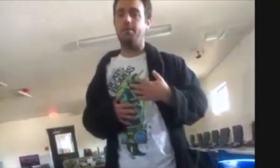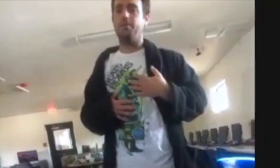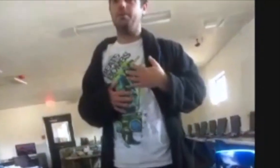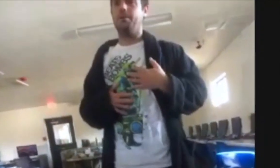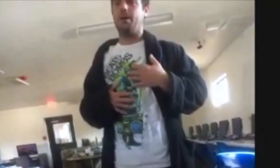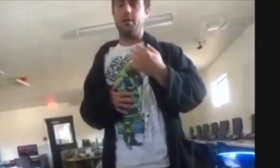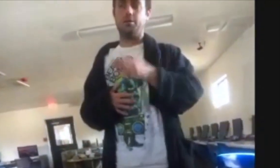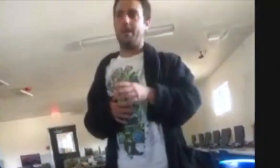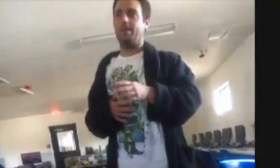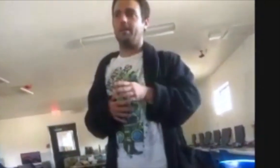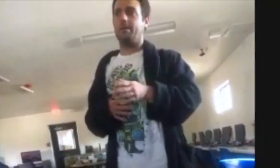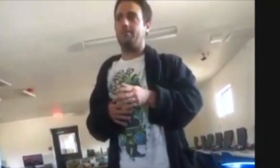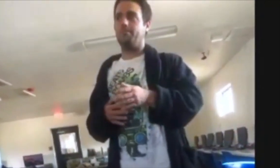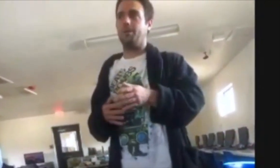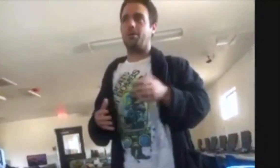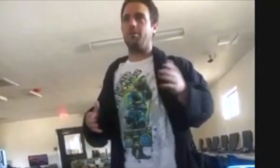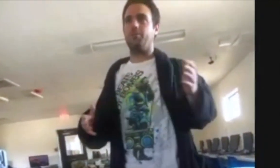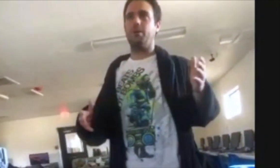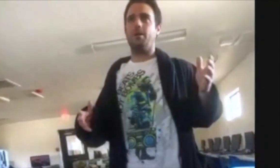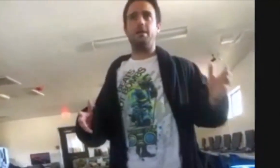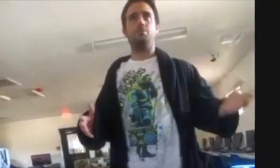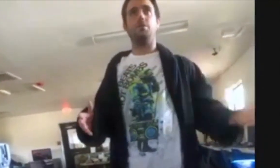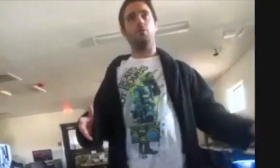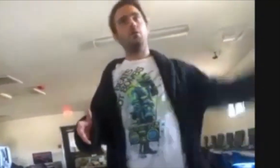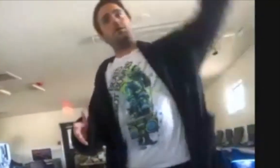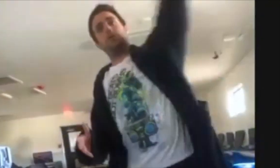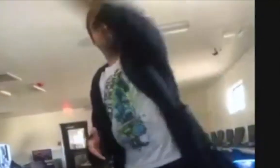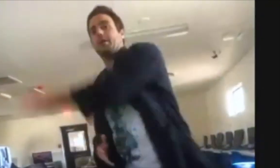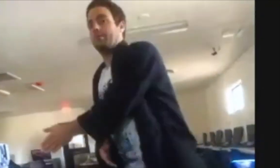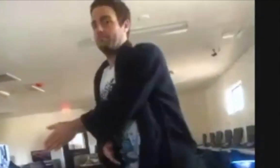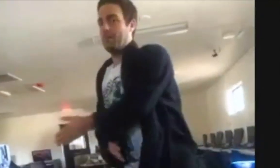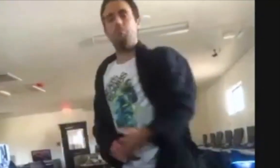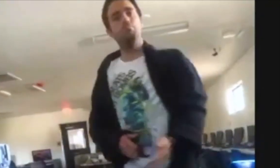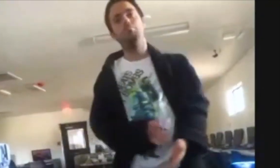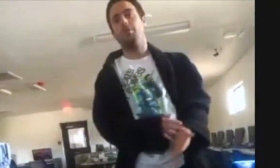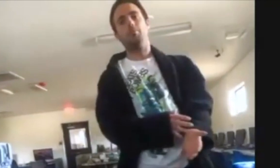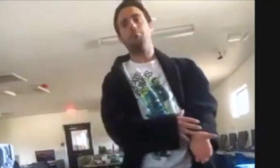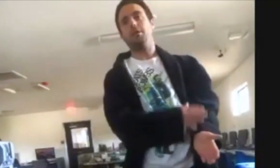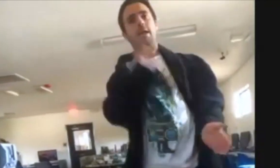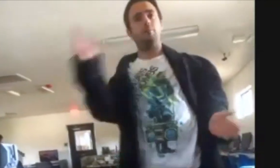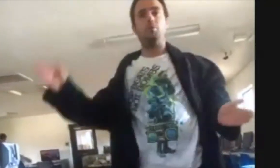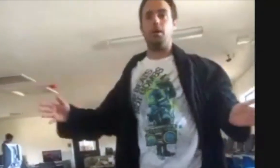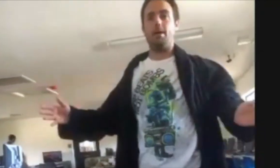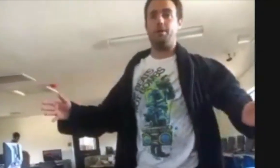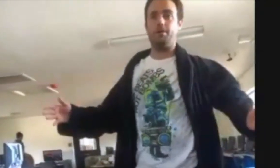especially now I look back at like my recovery and that's where a big, uh, like a big catapult happening